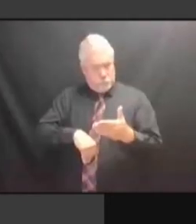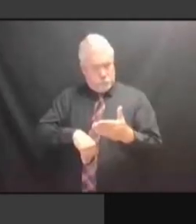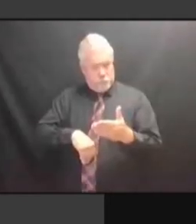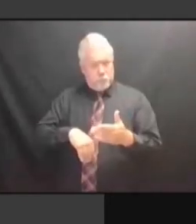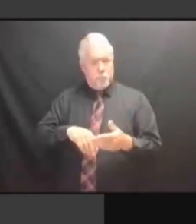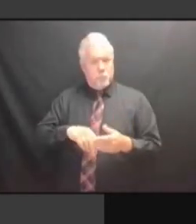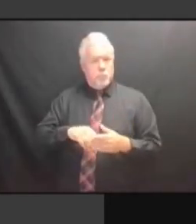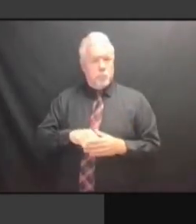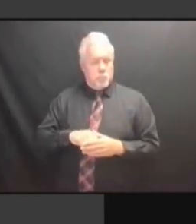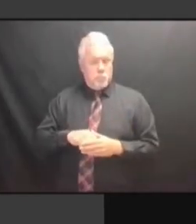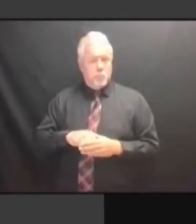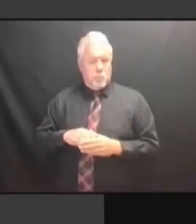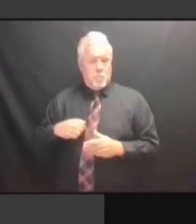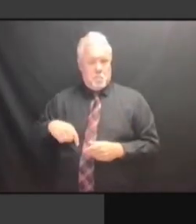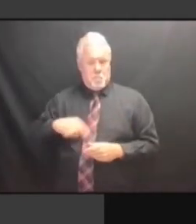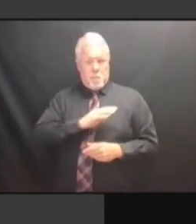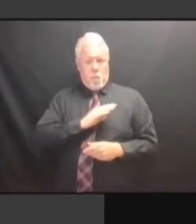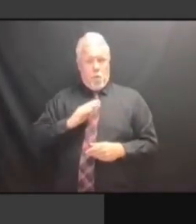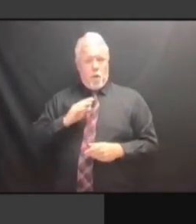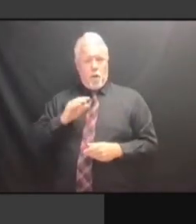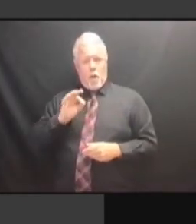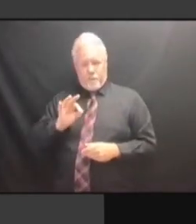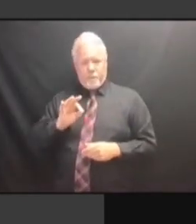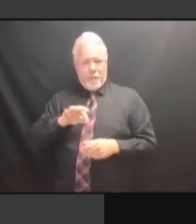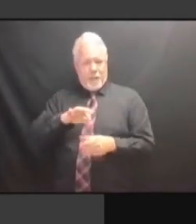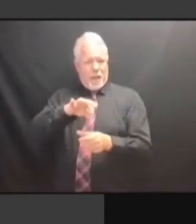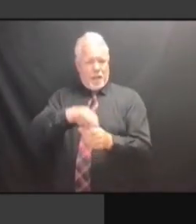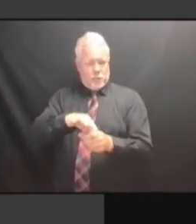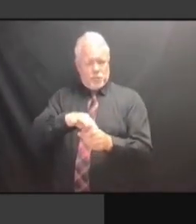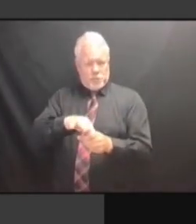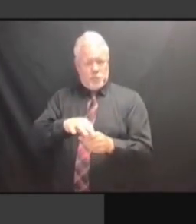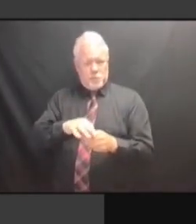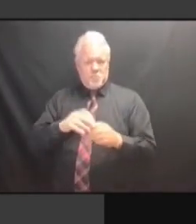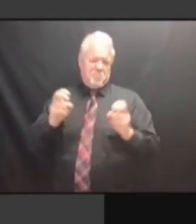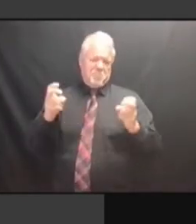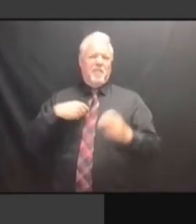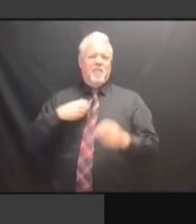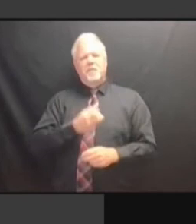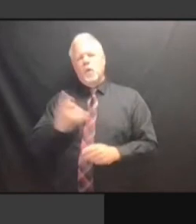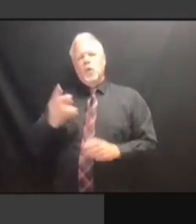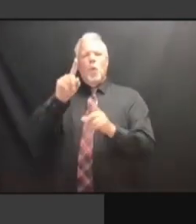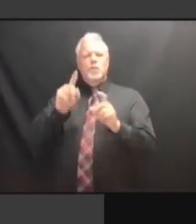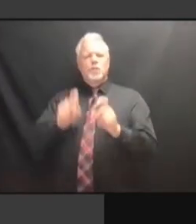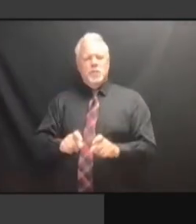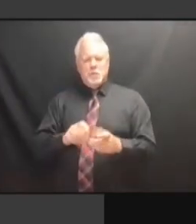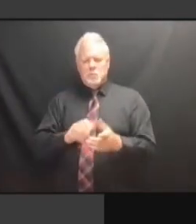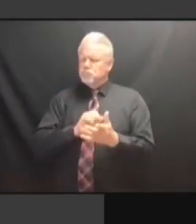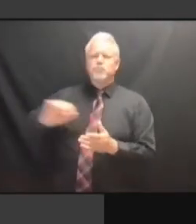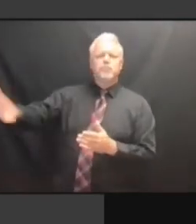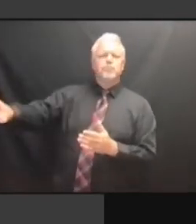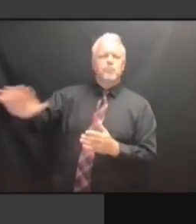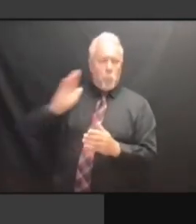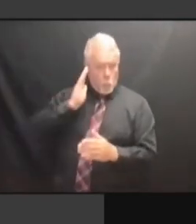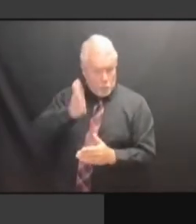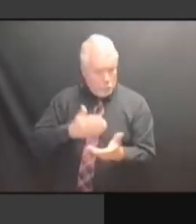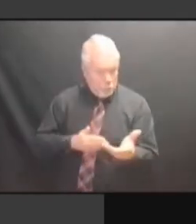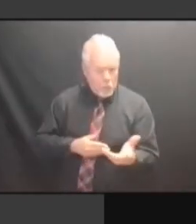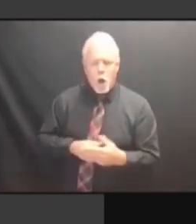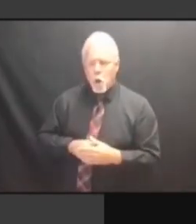WHY DON'T YOU SHOW IT TO COMMISSIONER KELNER WHY DON'T YOU SHOW IT TO COMMISSIONER KELNER AND WHY DON'T YOU SHOW IT TO COMMISSIONER KELNER AND SEE WHY DON'T YOU SHOW IT TO COMMISSIONER KELNER AND SEE IF COMMISSIONER KELNER AND SEE IF COMMISSIONER KELNER AND SEE IF HE COMMISSIONER KELNER AND SEE IF HE WANTS COMMISSIONER KELNER AND SEE IF HE WANTS TO COMMISSIONER KELNER AND SEE IF HE WANTS TO ADD COMMISSIONER KELNER AND SEE IF HE WANTS TO ADD SOMETHING COMMISSIONER KELNER AND SEE IF HE WANTS TO ADD SOMETHING TO COMMISSIONER KELNER AND SEE IF HE WANTS TO ADD SOMETHING TO IT. HE WANTS TO ADD SOMETHING TO IT. HE WANTS TO ADD SOMETHING TO IT. >> HE WANTS TO ADD SOMETHING TO IT. >> SURE. SURE. SURE. >> SURE. >> OKAY. OKAY. OKAY. THANK OKAY. THANK YOU. THANK YOU. THANK YOU. >> THANK YOU. >> ANYTHING THANK YOU. >> ANYTHING ELSE THANK YOU. >> ANYTHING ELSE FOR THANK YOU. >> ANYTHING ELSE FOR THE ANYTHING ELSE FOR THE ANYTHING ELSE FOR THE OPERATIONS ANYTHING ELSE FOR THE OPERATIONS UNIT? OPERATIONS UNIT? OPERATIONS UNIT? ANY OPERATIONS UNIT? ANY OTHER OPERATIONS UNIT? ANY OTHER QUESTIONS? ANY OTHER QUESTIONS? ANY OTHER QUESTIONS? YOU ANY OTHER QUESTIONS? YOU GUYS ANY OTHER QUESTIONS? YOU GUYS ARE ANY OTHER QUESTIONS? YOU GUYS ARE DONE? YOU GUYS ARE DONE? YOU GUYS ARE DONE? >>